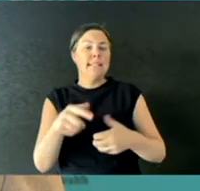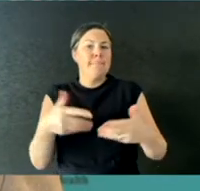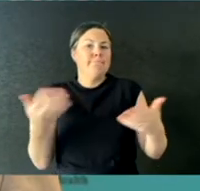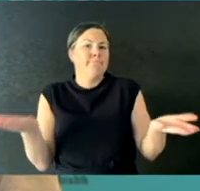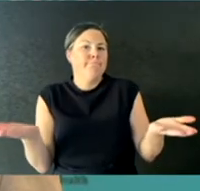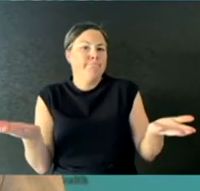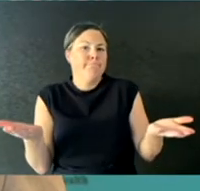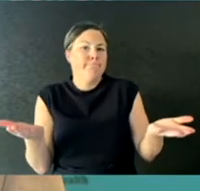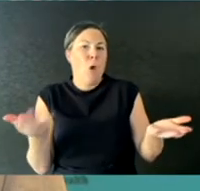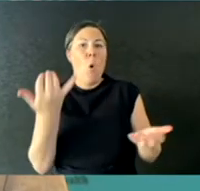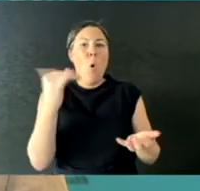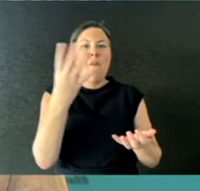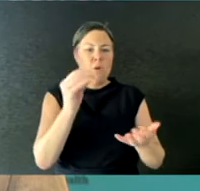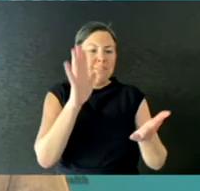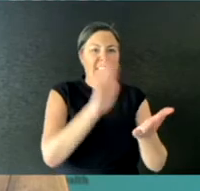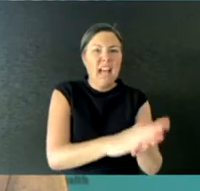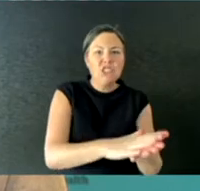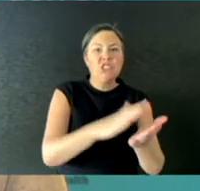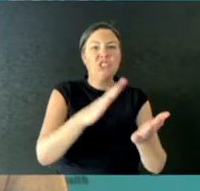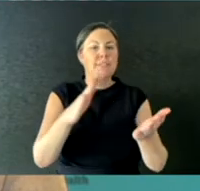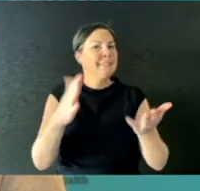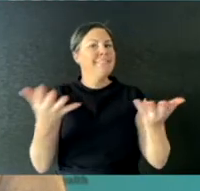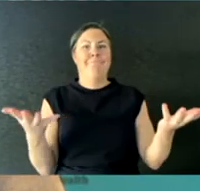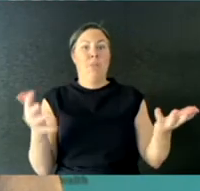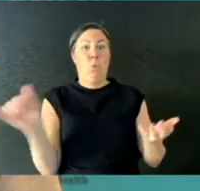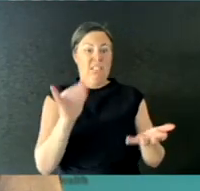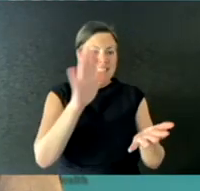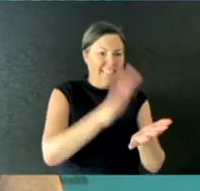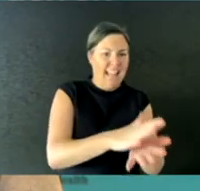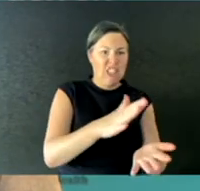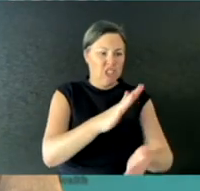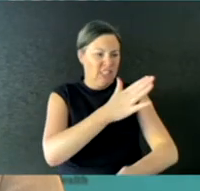under debate, and we have seen that there has been a shift from the Center of Disease Control.